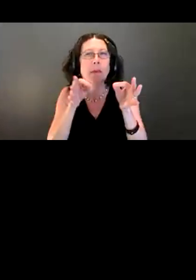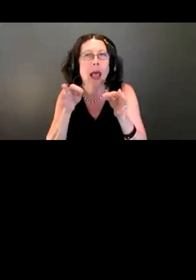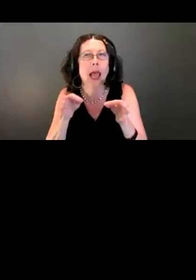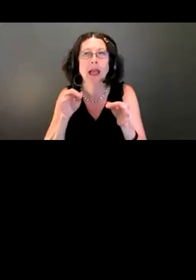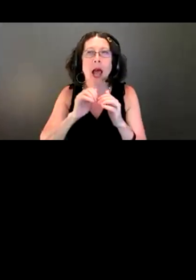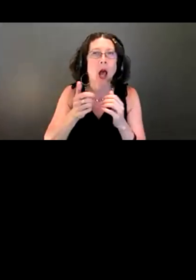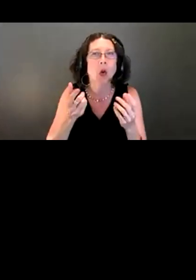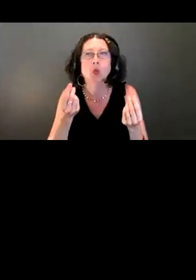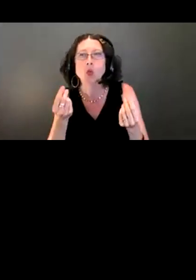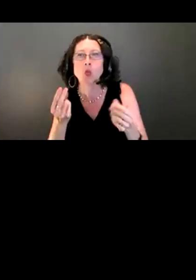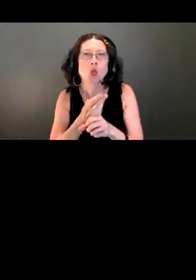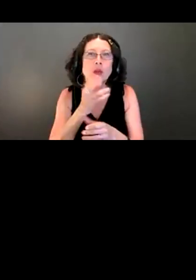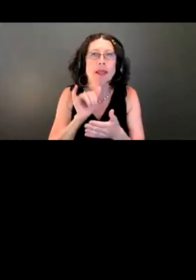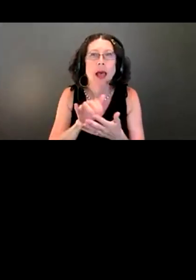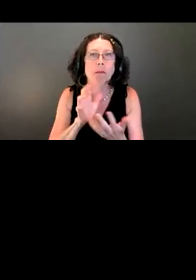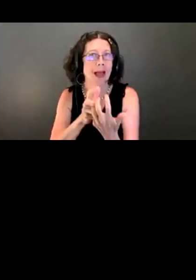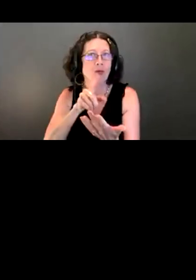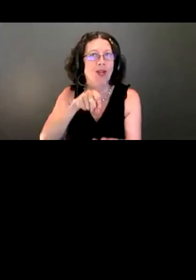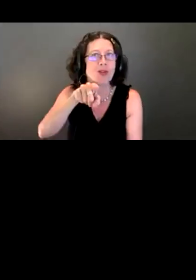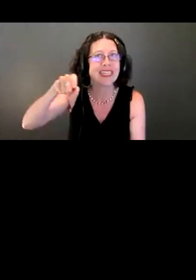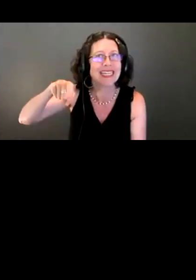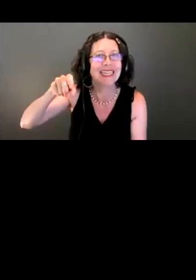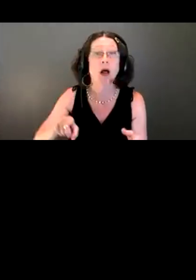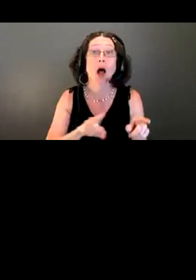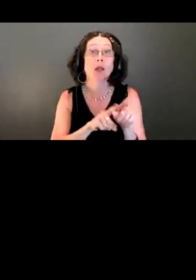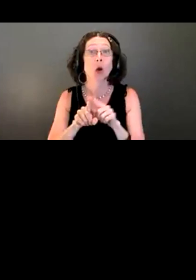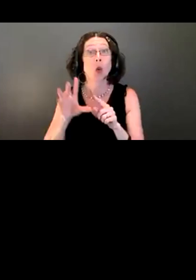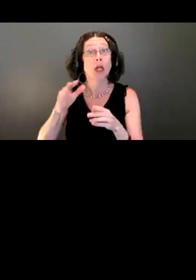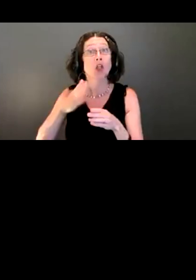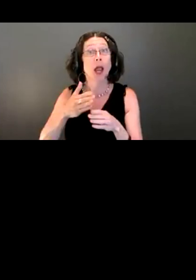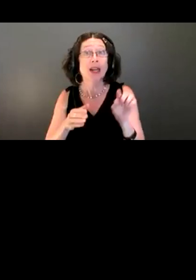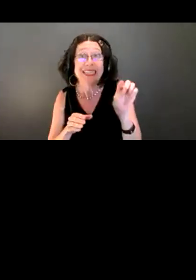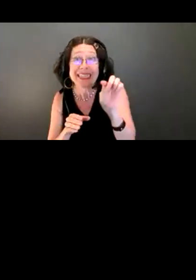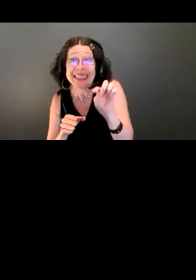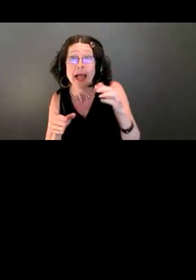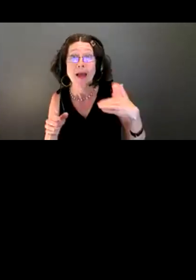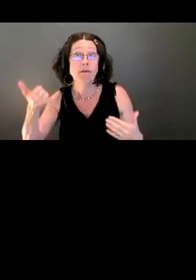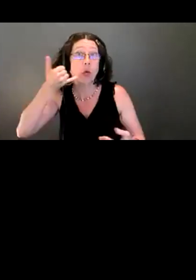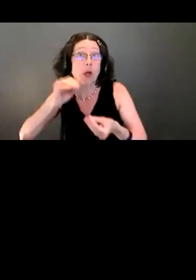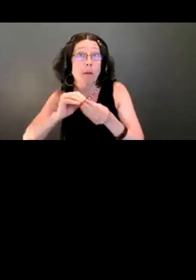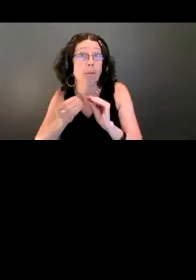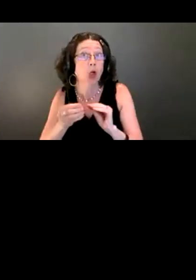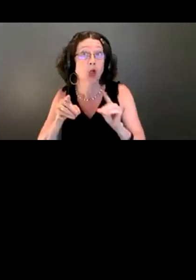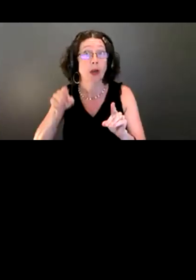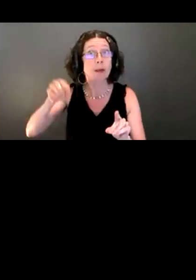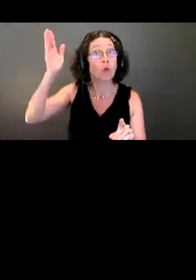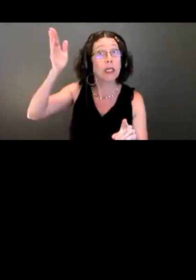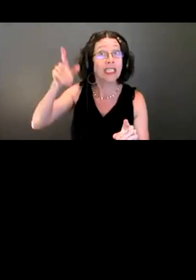I also want to share with everyone that there is a phone number available if you need tech support throughout the presentation and throughout the webinar.